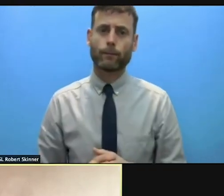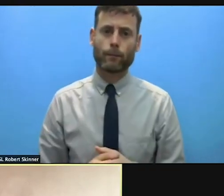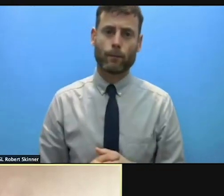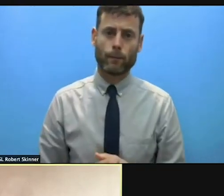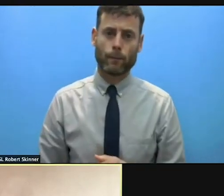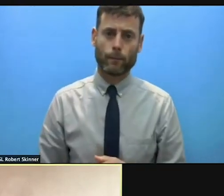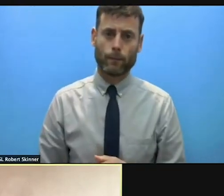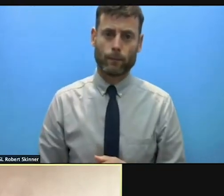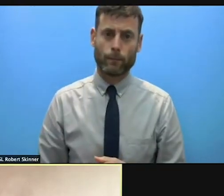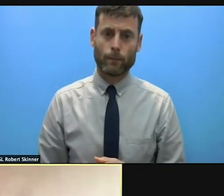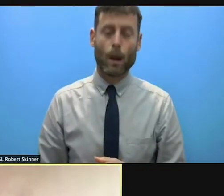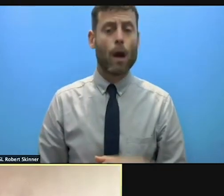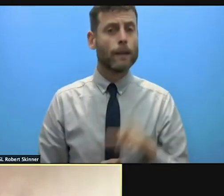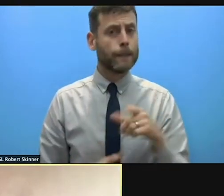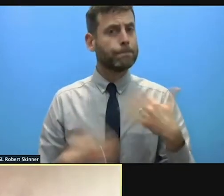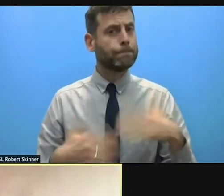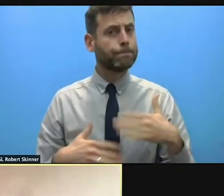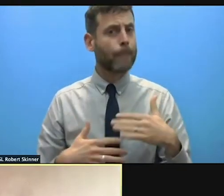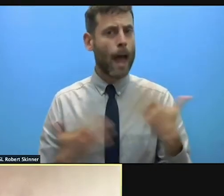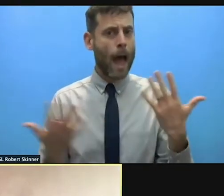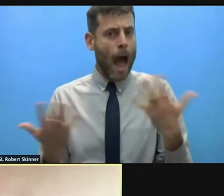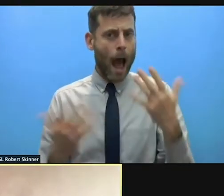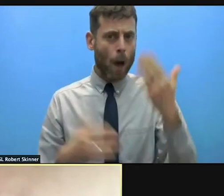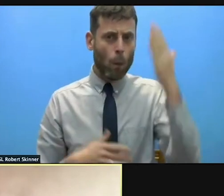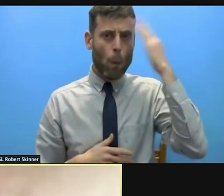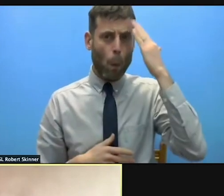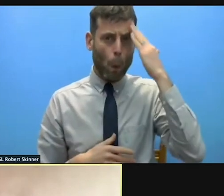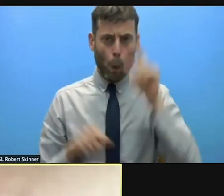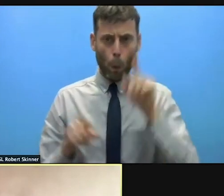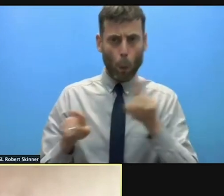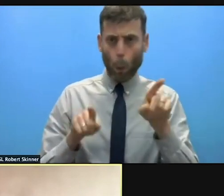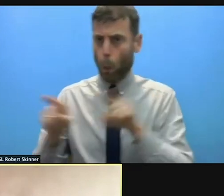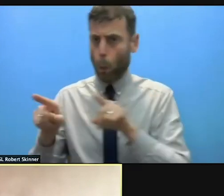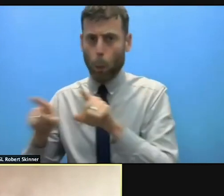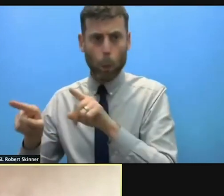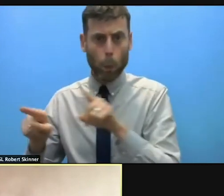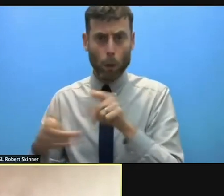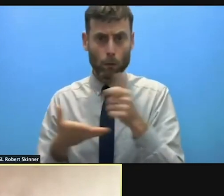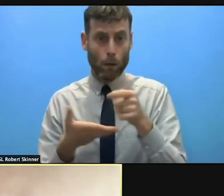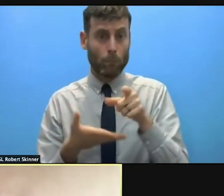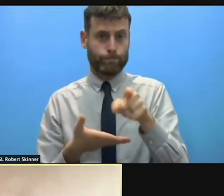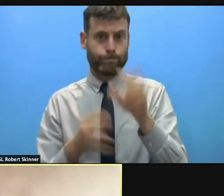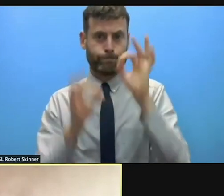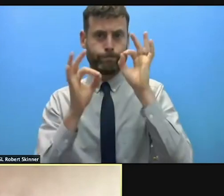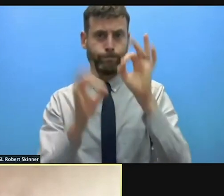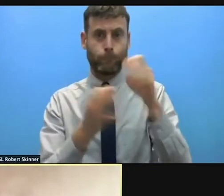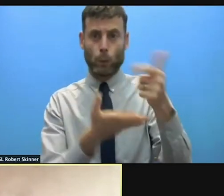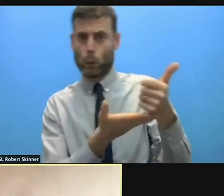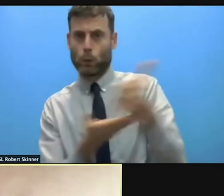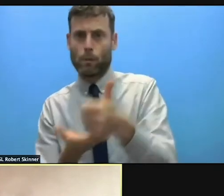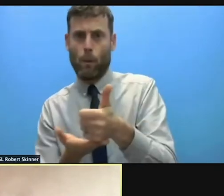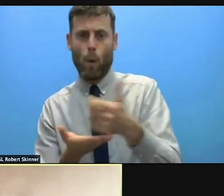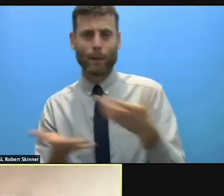question and it's part of the risk analysis that local communities and donors have to undertake.